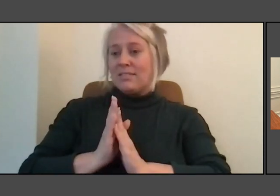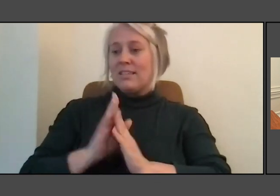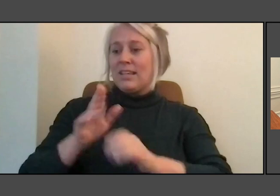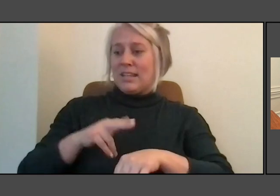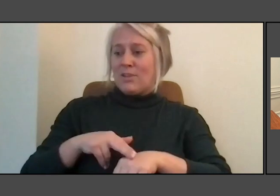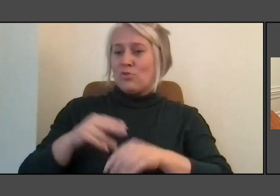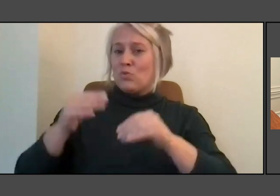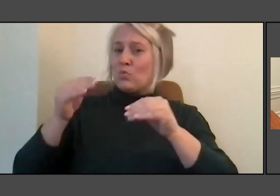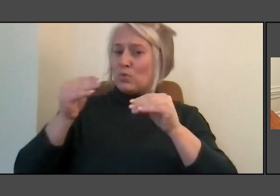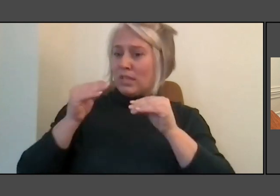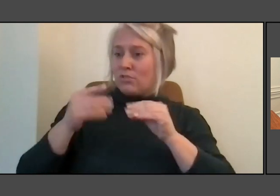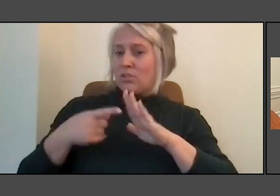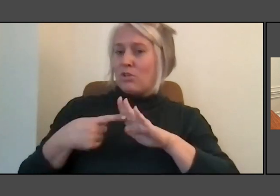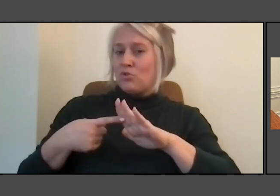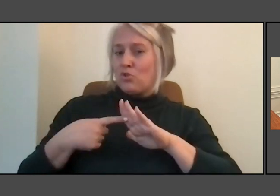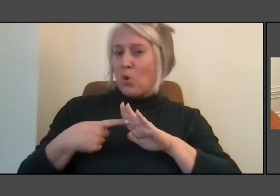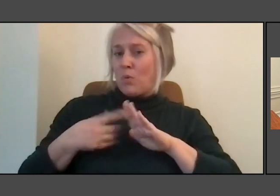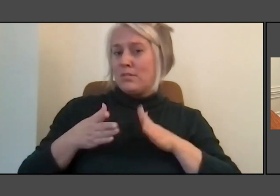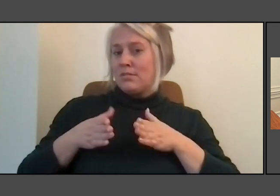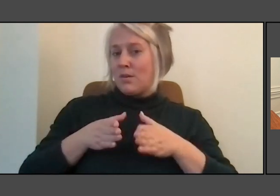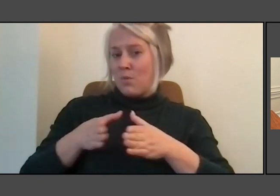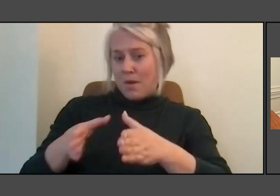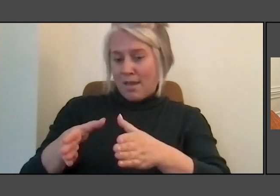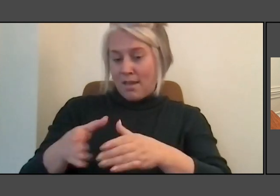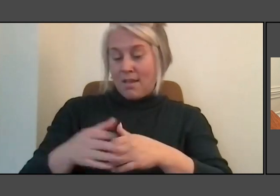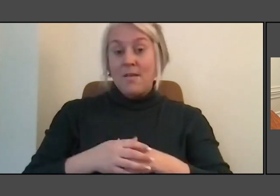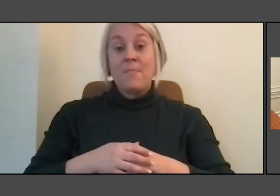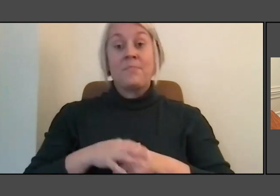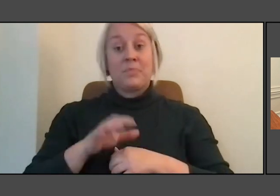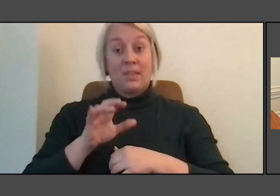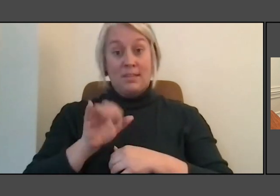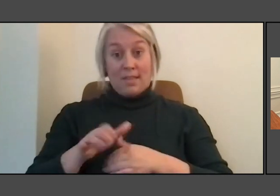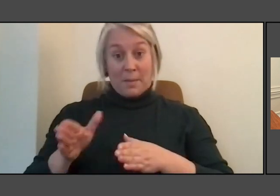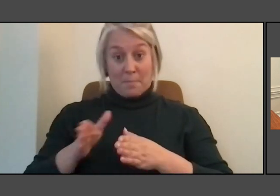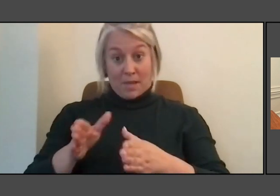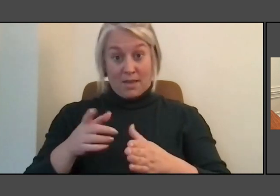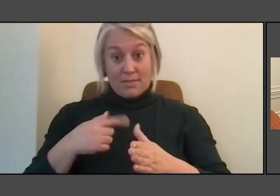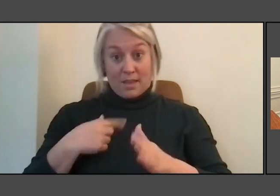So on the pathway that I showed one pathway went to the Pacific Ocean